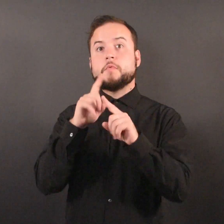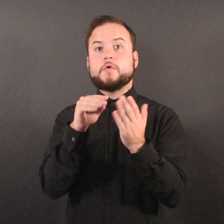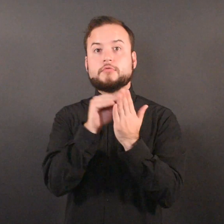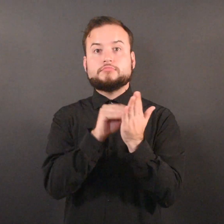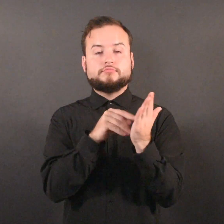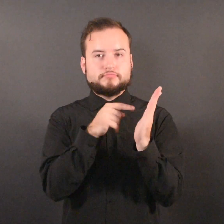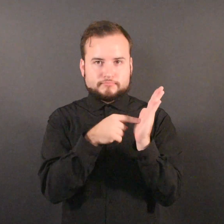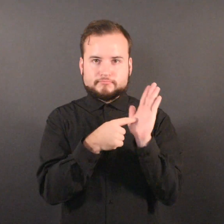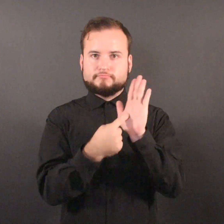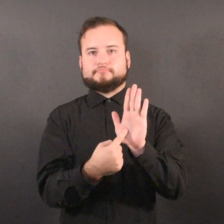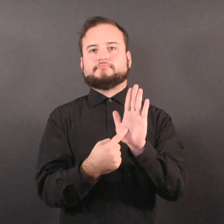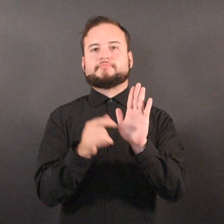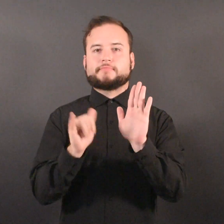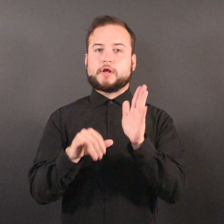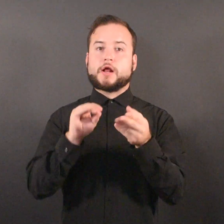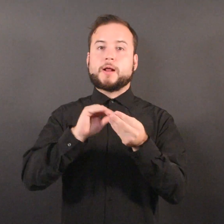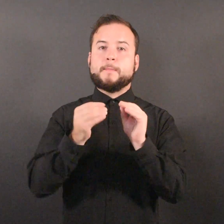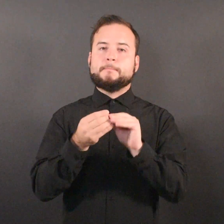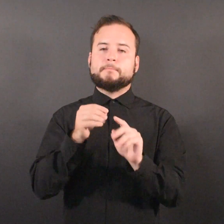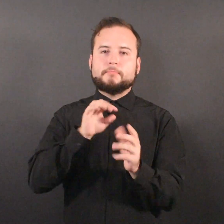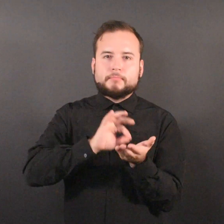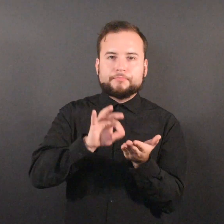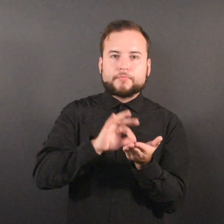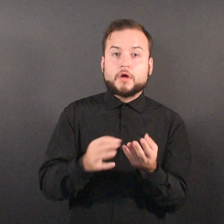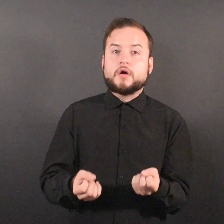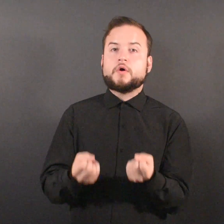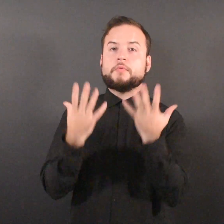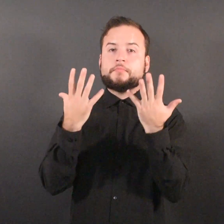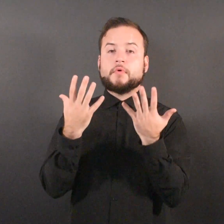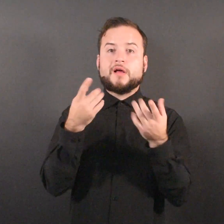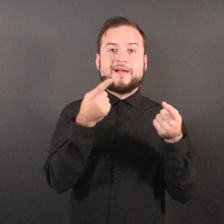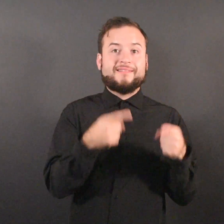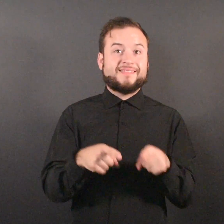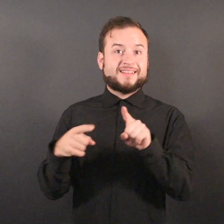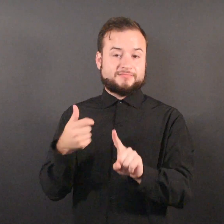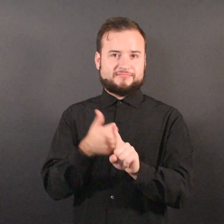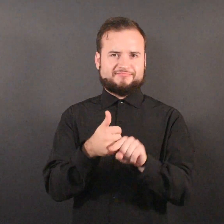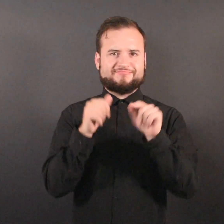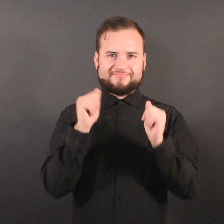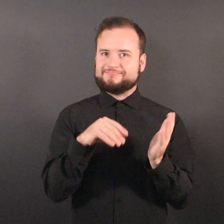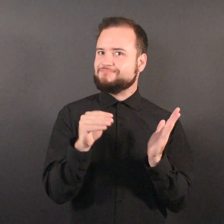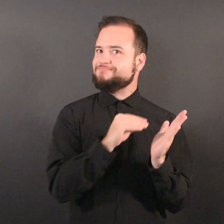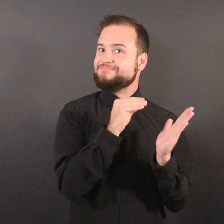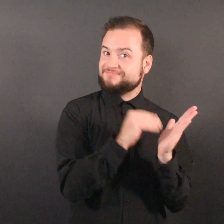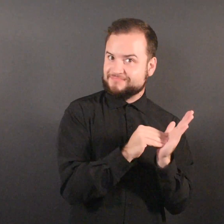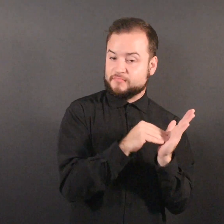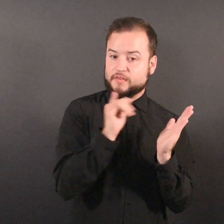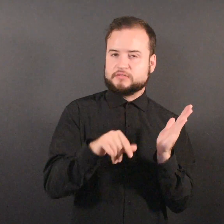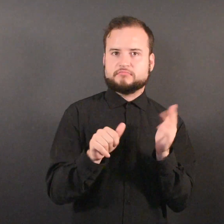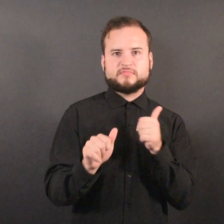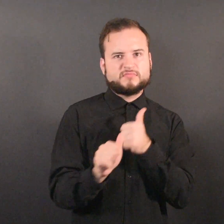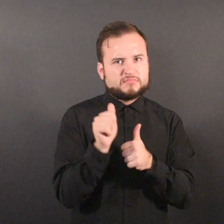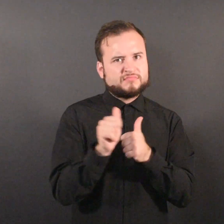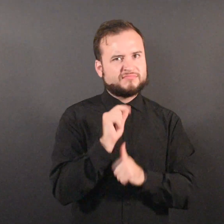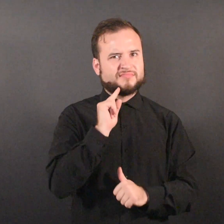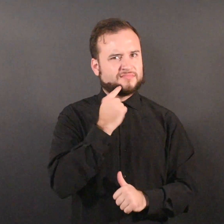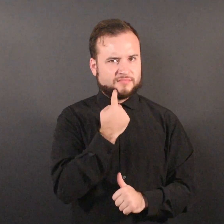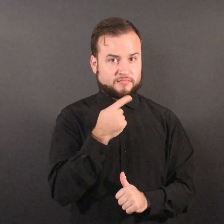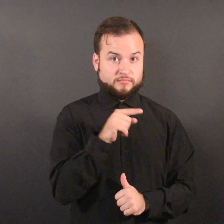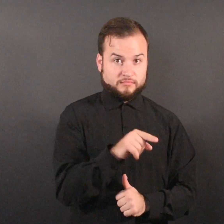shows the number of reportable adverse events and instances of patient harm